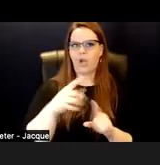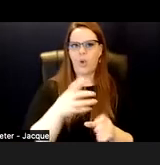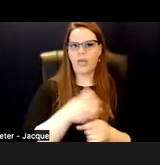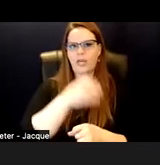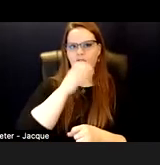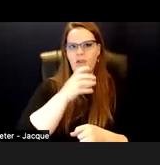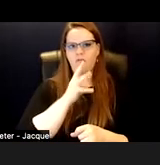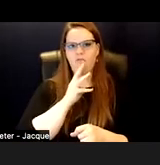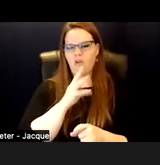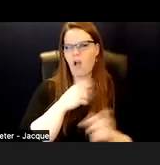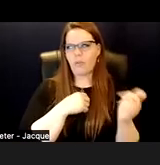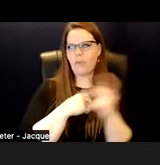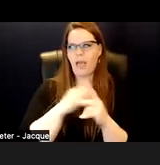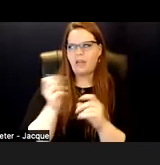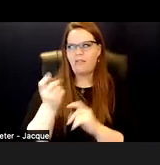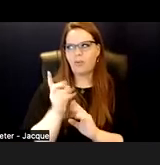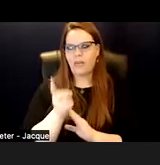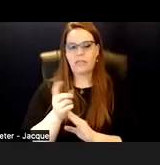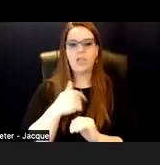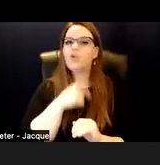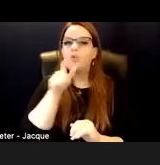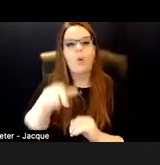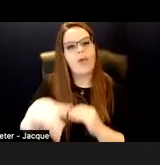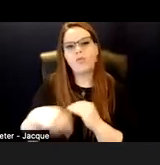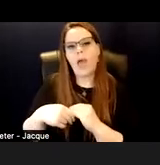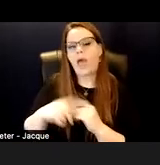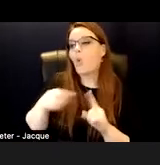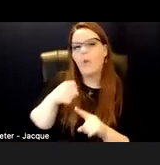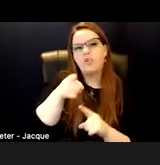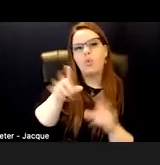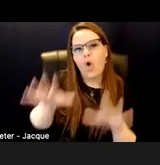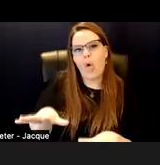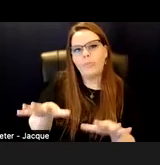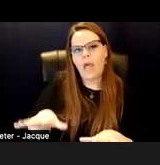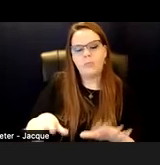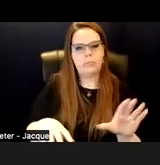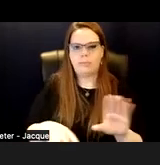You don't need to add when you've calmed down. Right? You just need to take care of your own self.